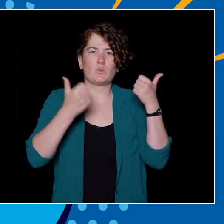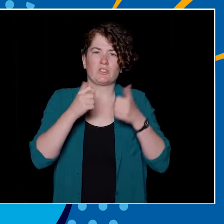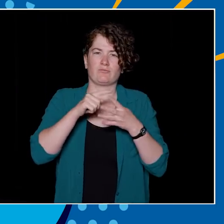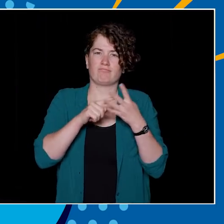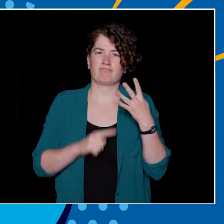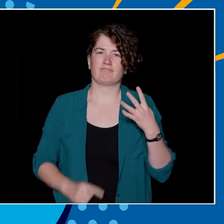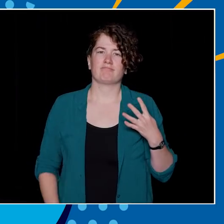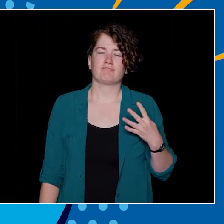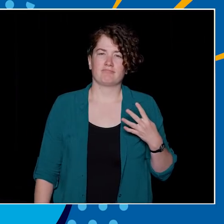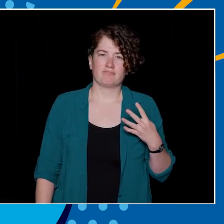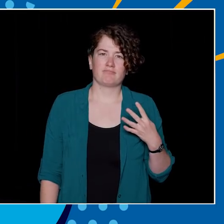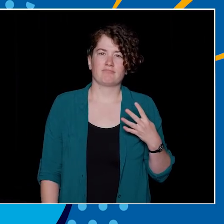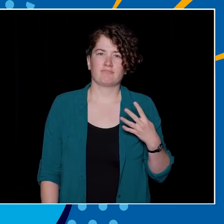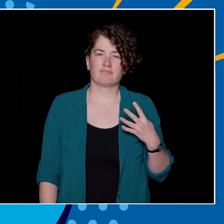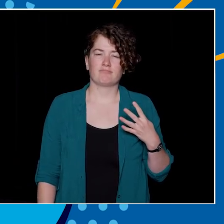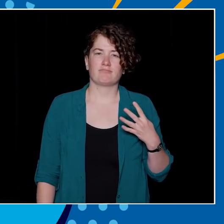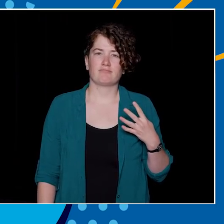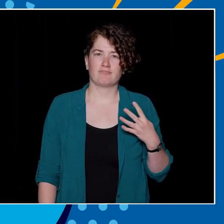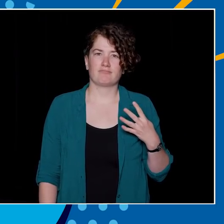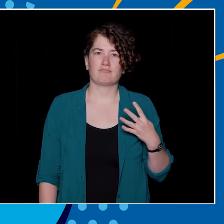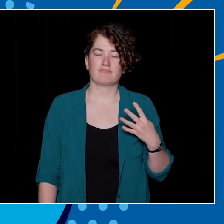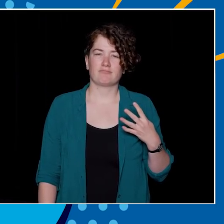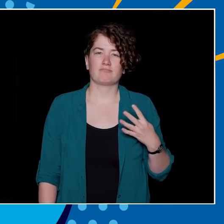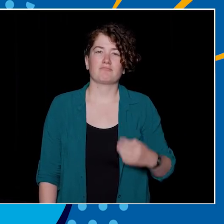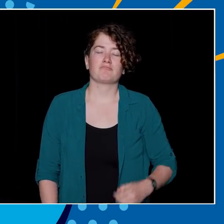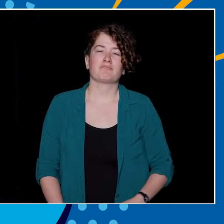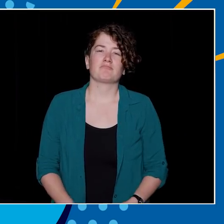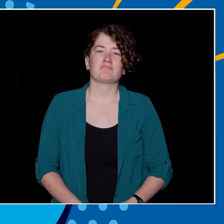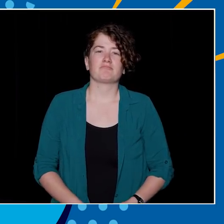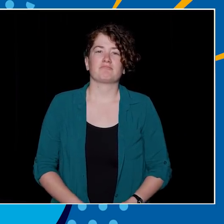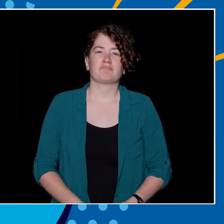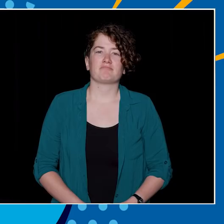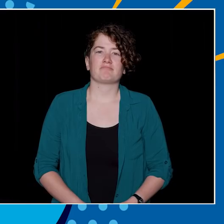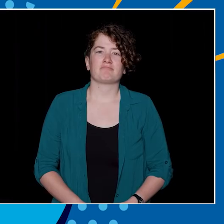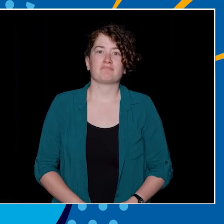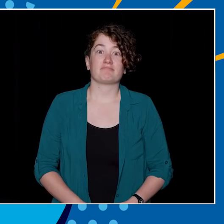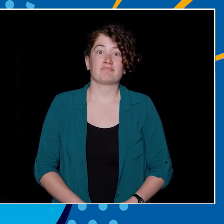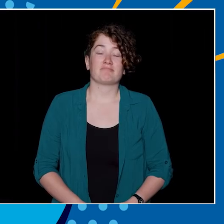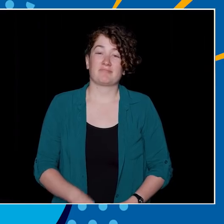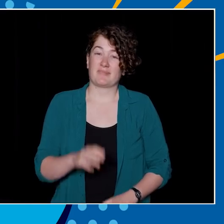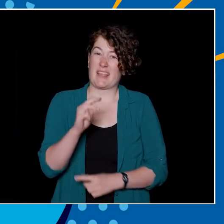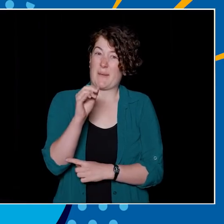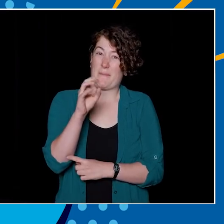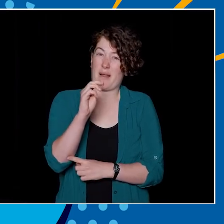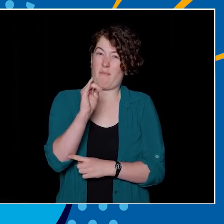C, Martha Piper Plaza, or D the Engineers' Cairn. Prominent feature on Main Mall, there's a lot of them,